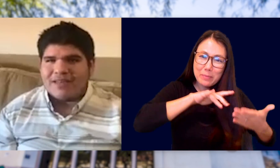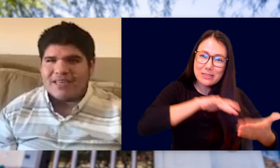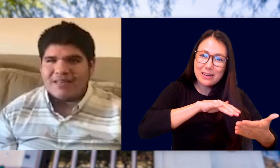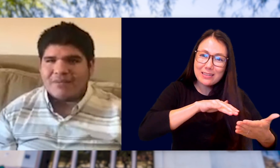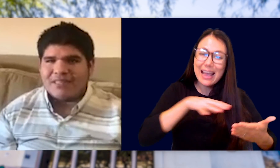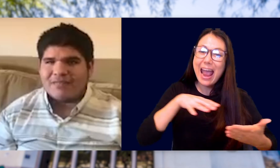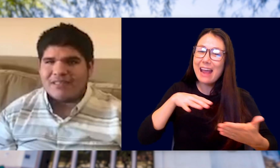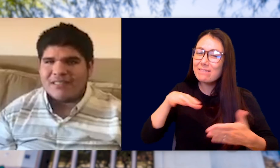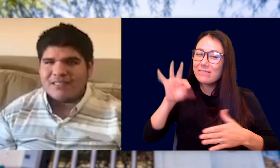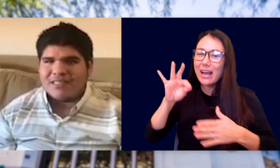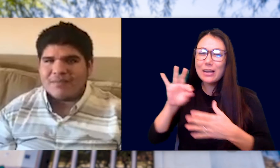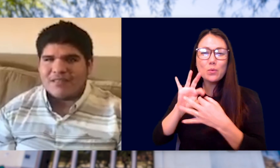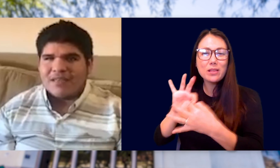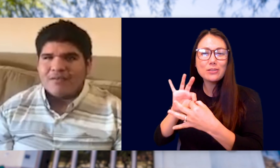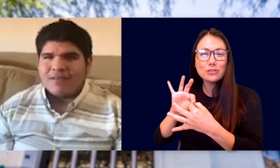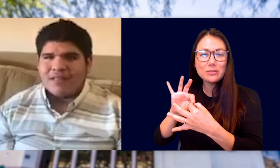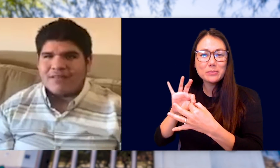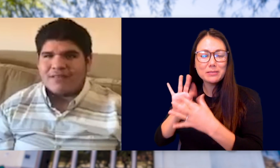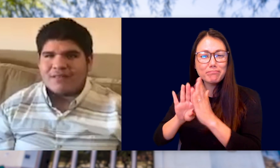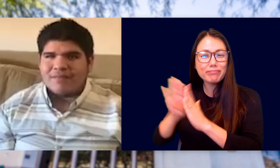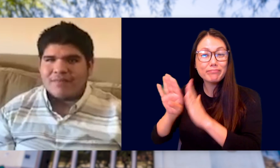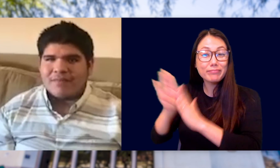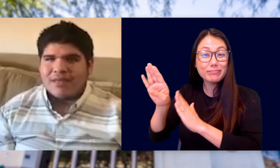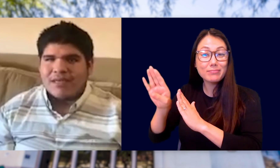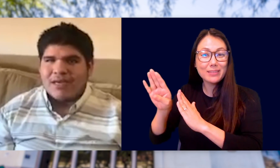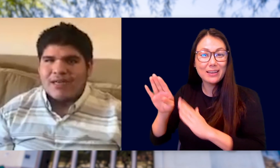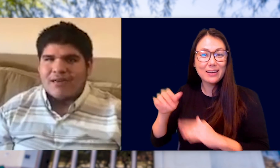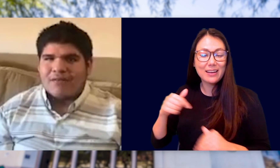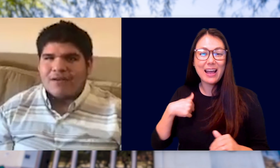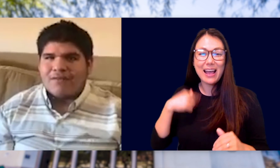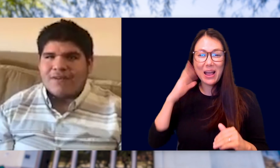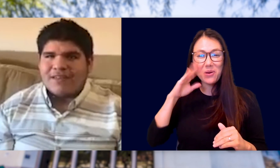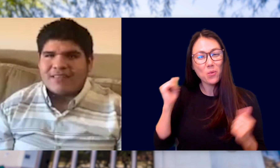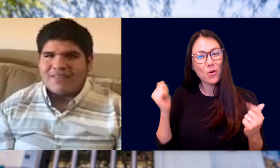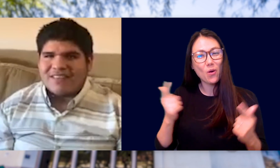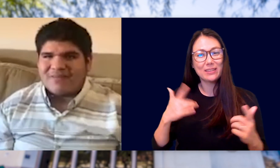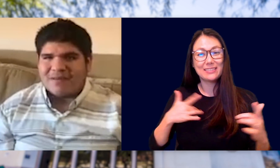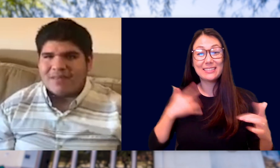AND BUILDING RELATIONSHIPS WITH OTHERS. I KNOW WE'RE ALL VERY EXCITED FOR THIS MOMENT,